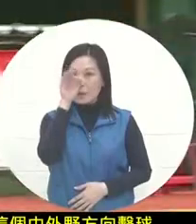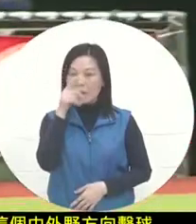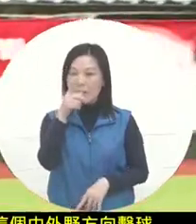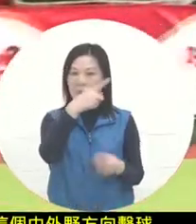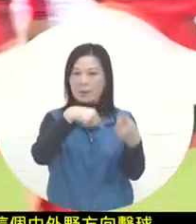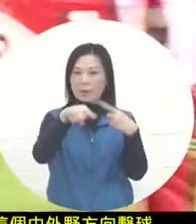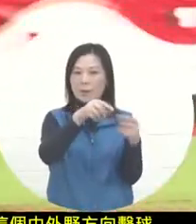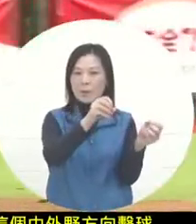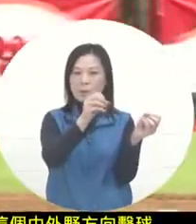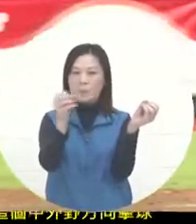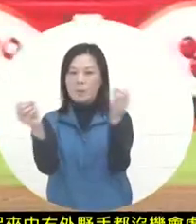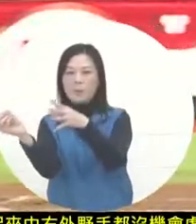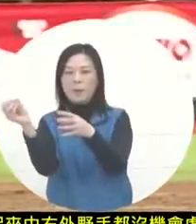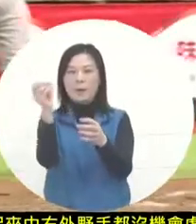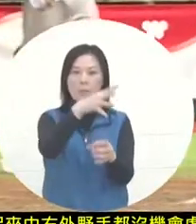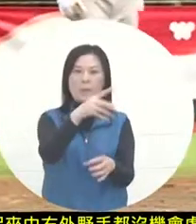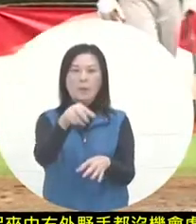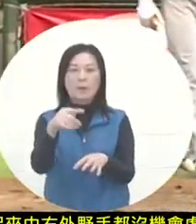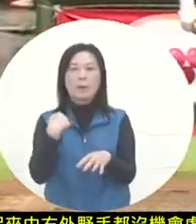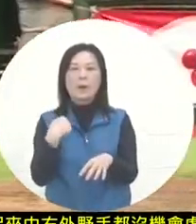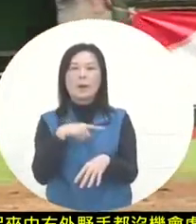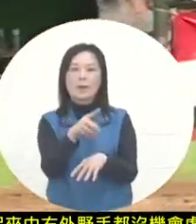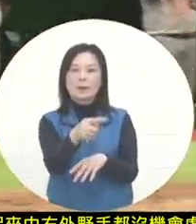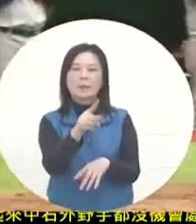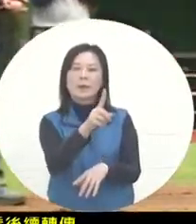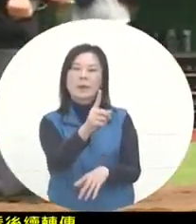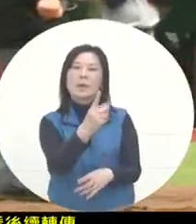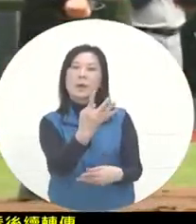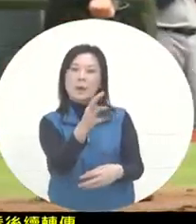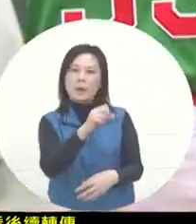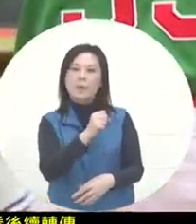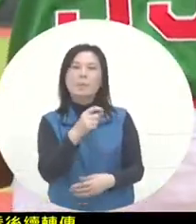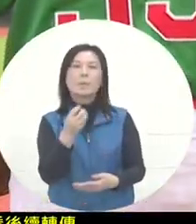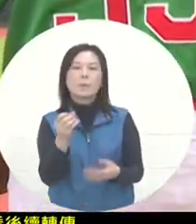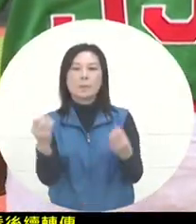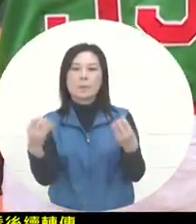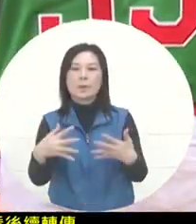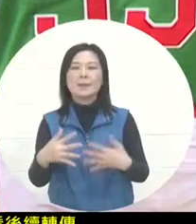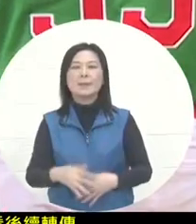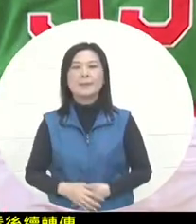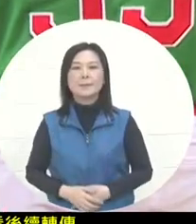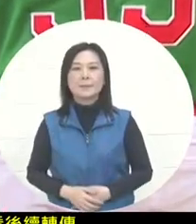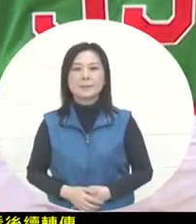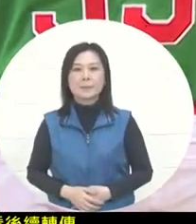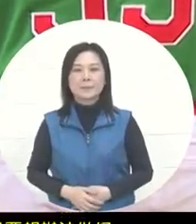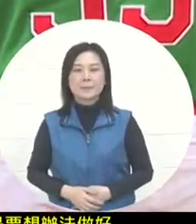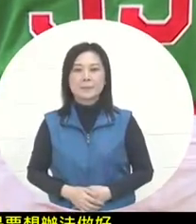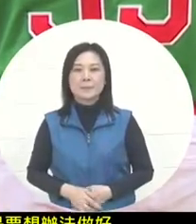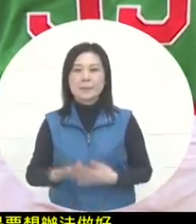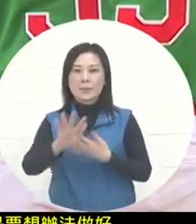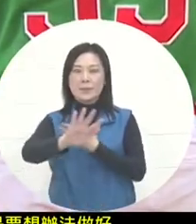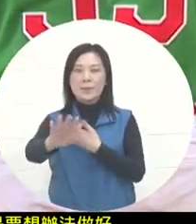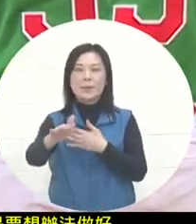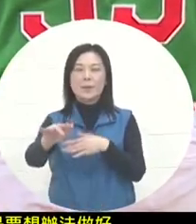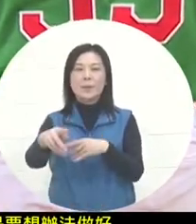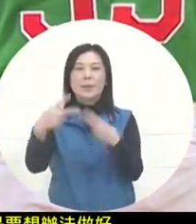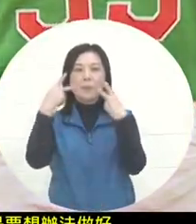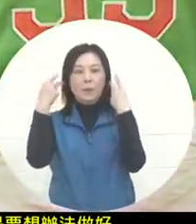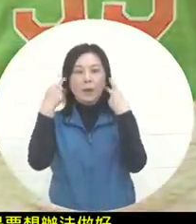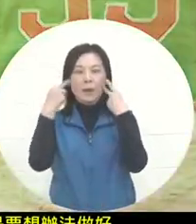or how to do it well . There is no problem in the close combat. At this time, the outside sales took a while,